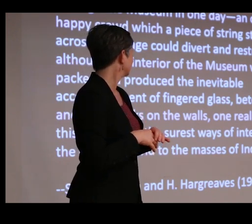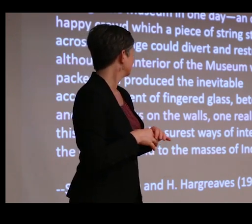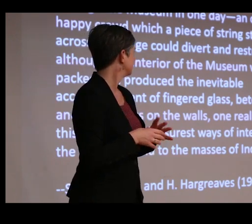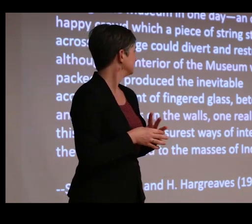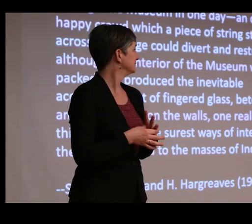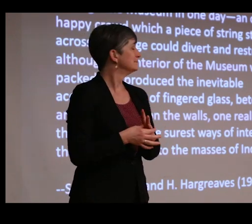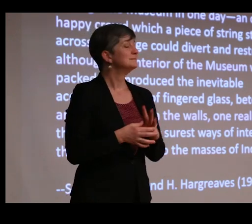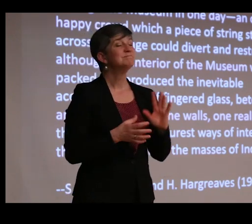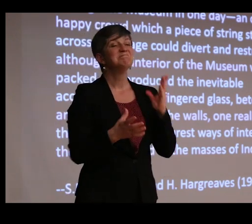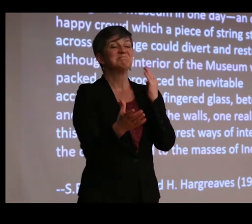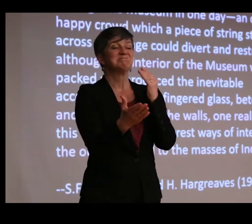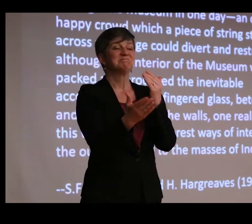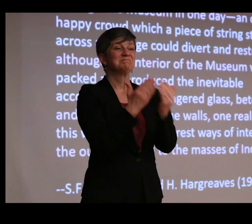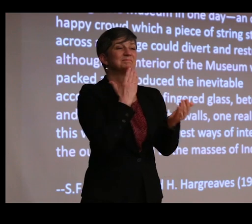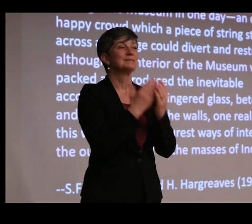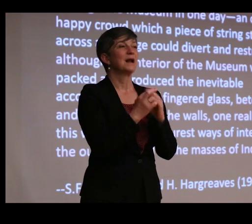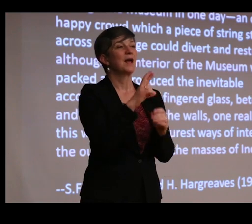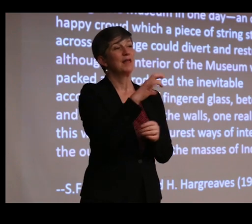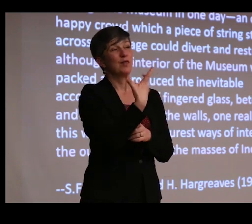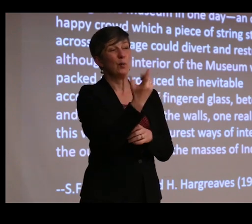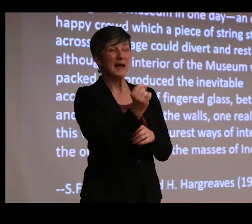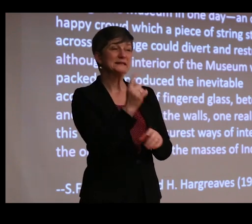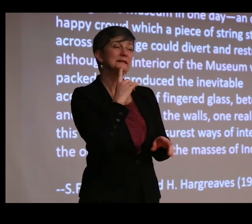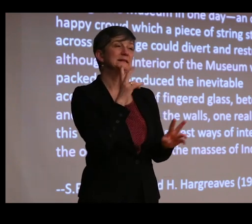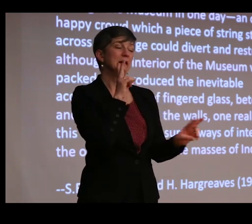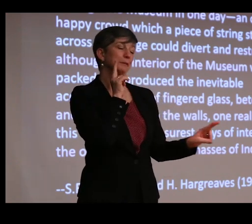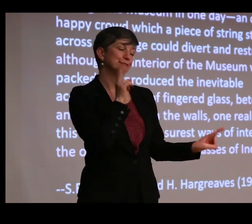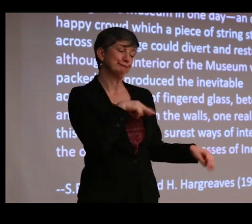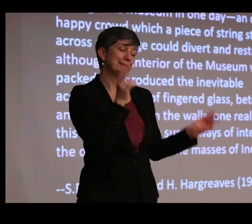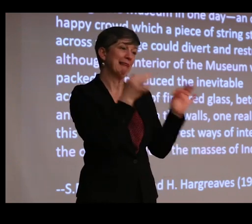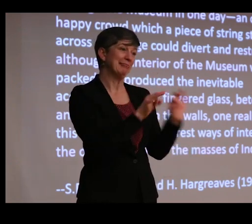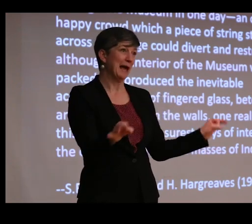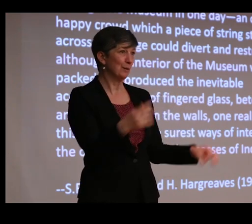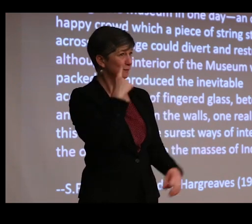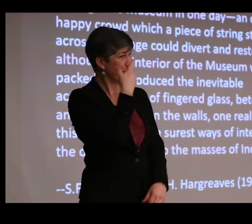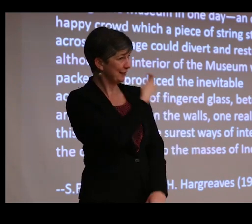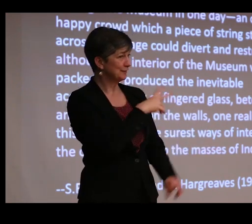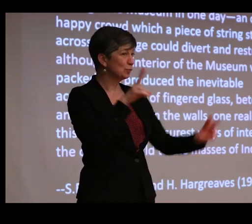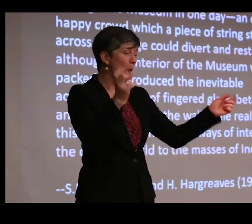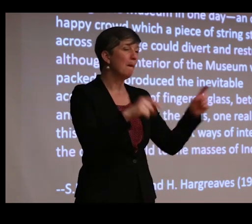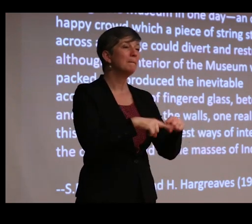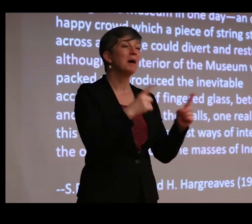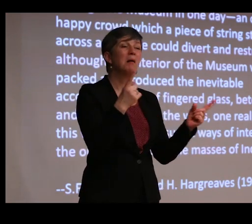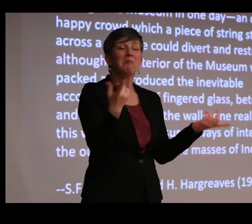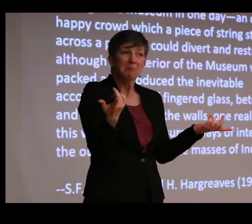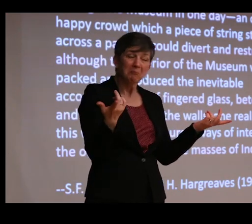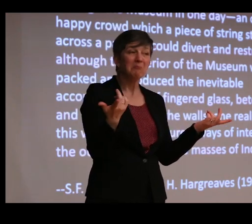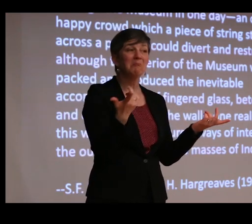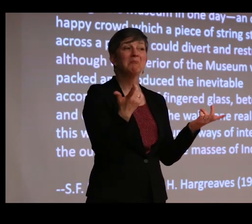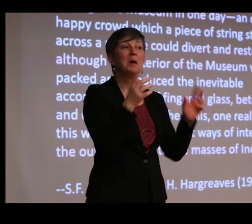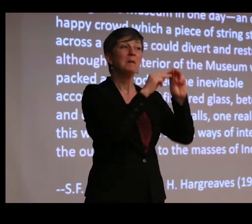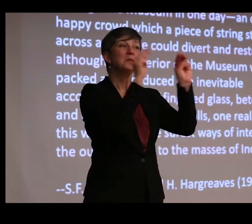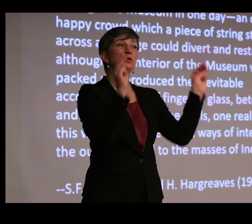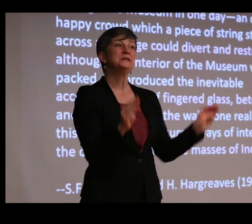Now, despite the racist and patronizing language used here, there is no discounting the interest of museum visitors,